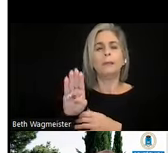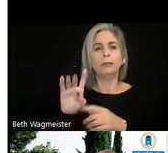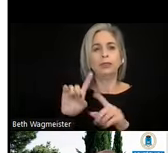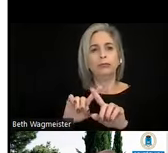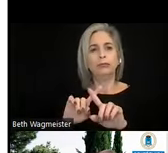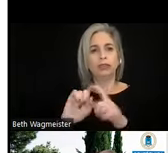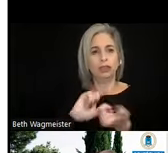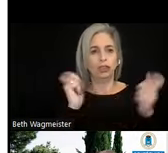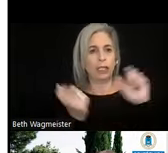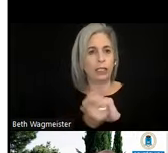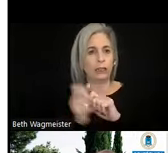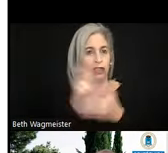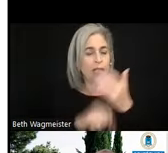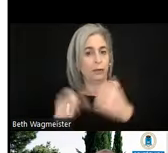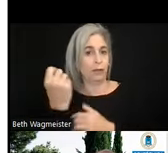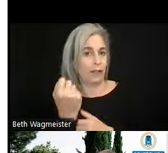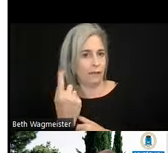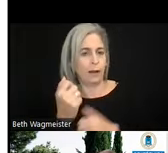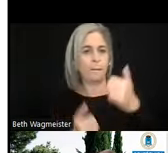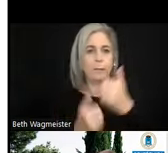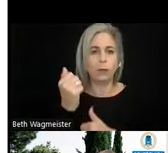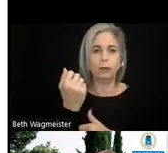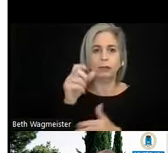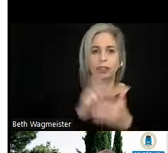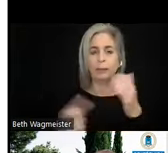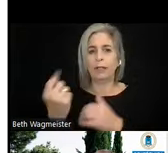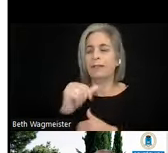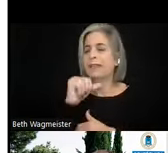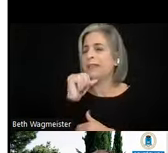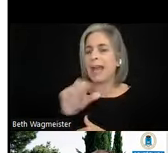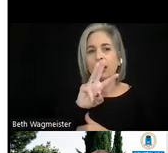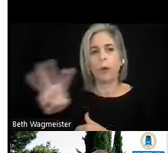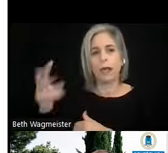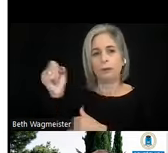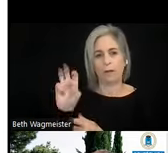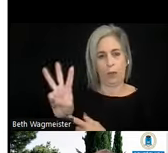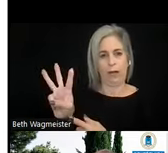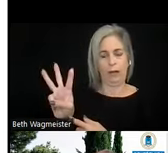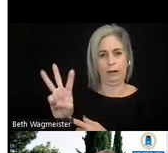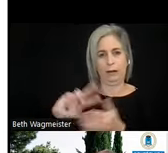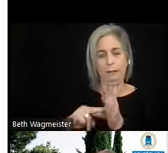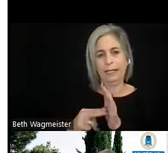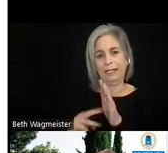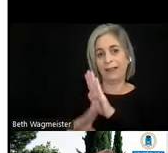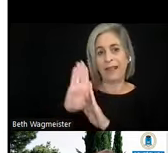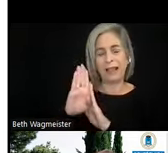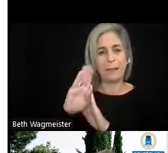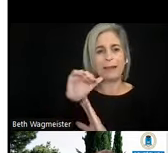Most of Chapter 11 is for non-web software, software developed not using web technologies.